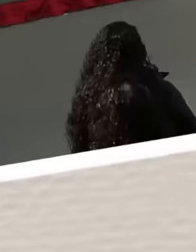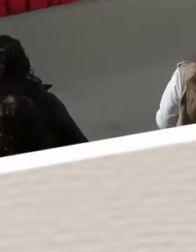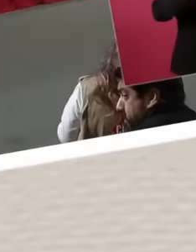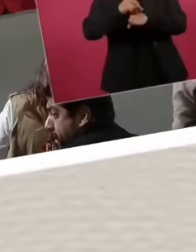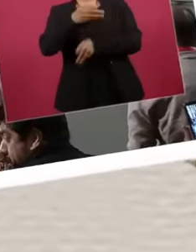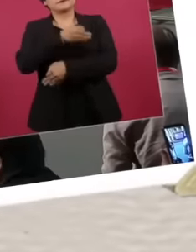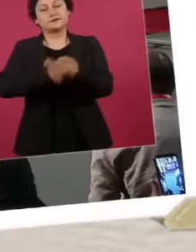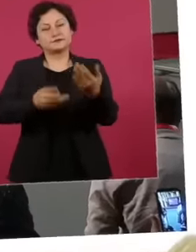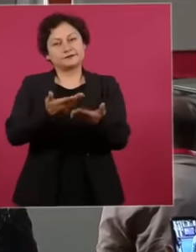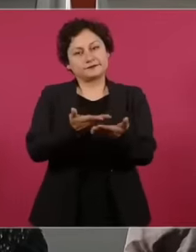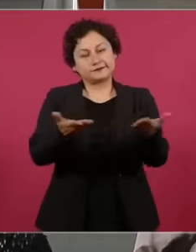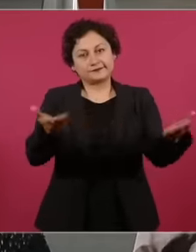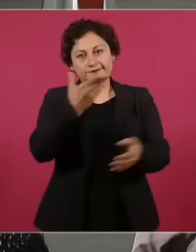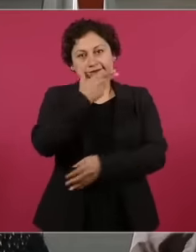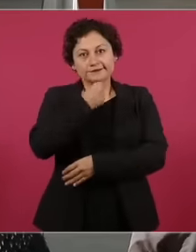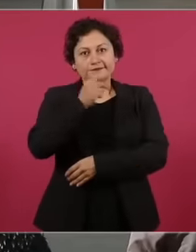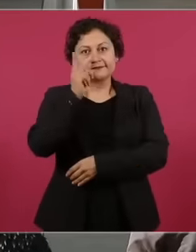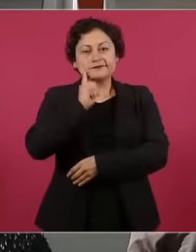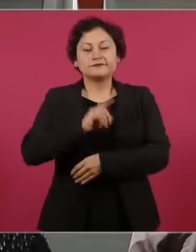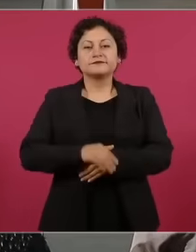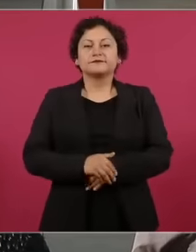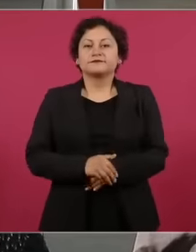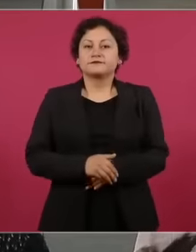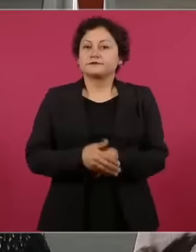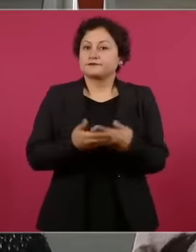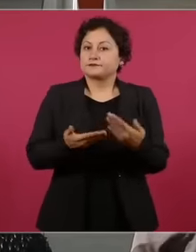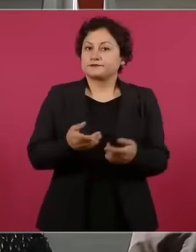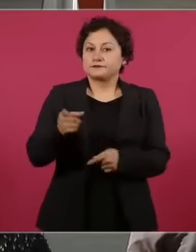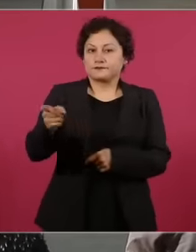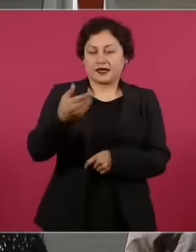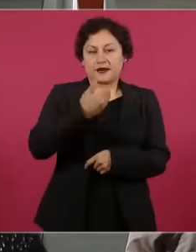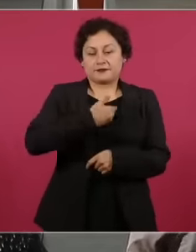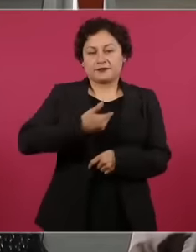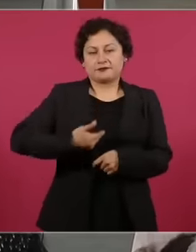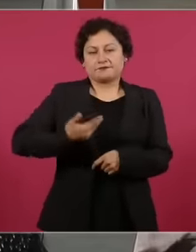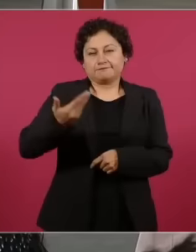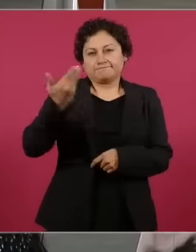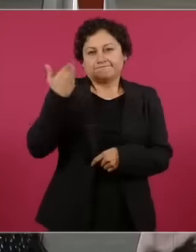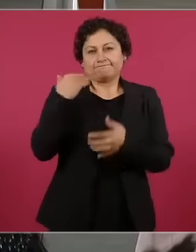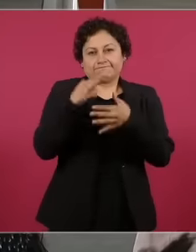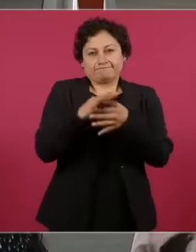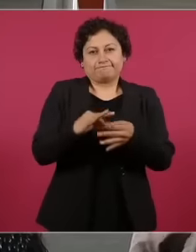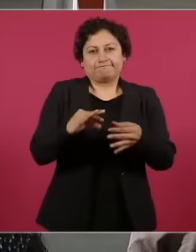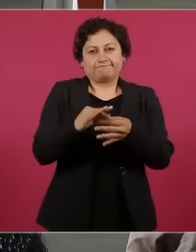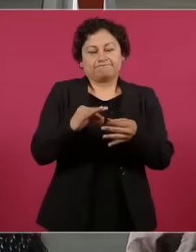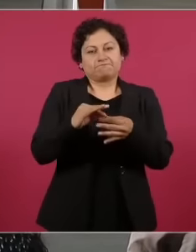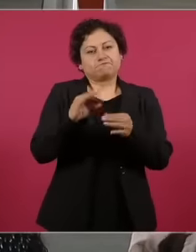all well, the president already made a fairly clear introduction of the importance of both the